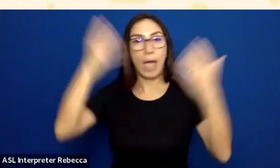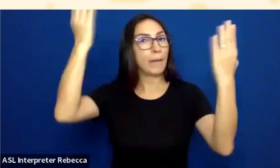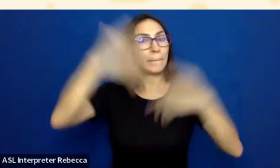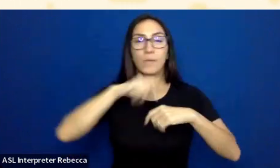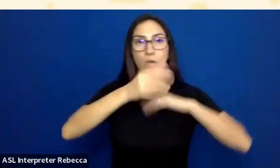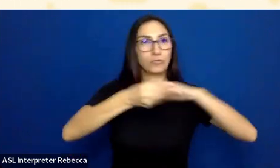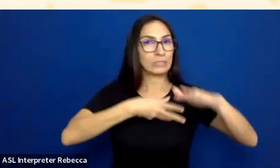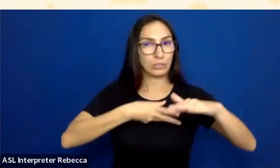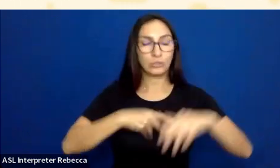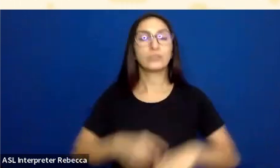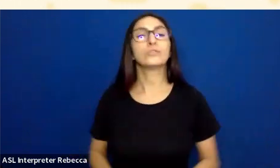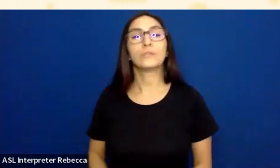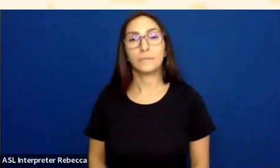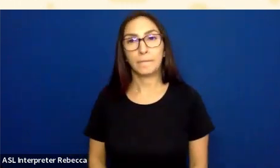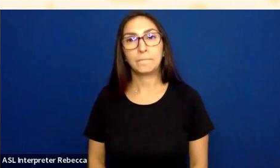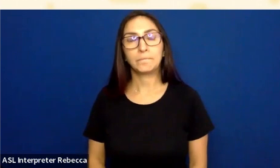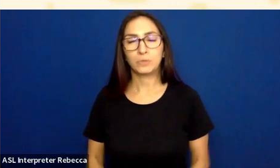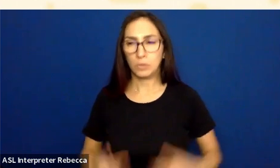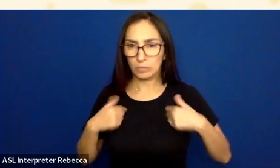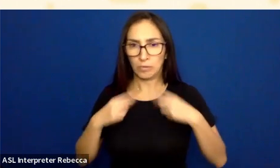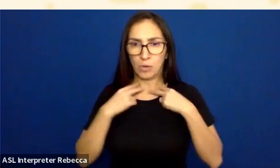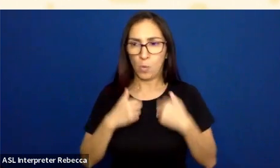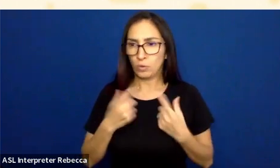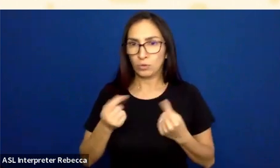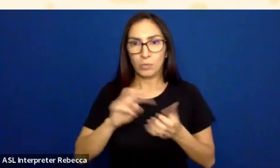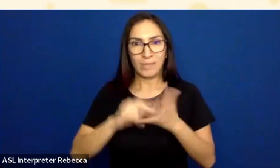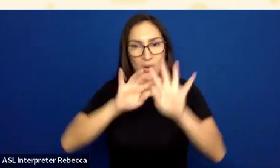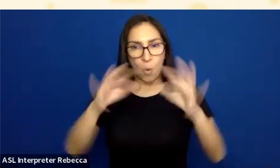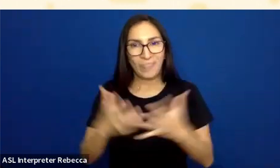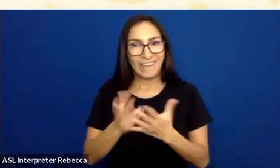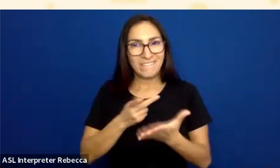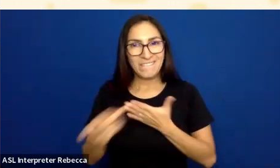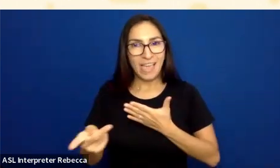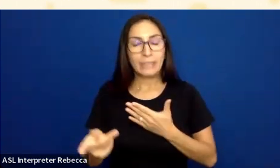So you might think, Well, what do I do about that? That fails, right? It actually does not fail